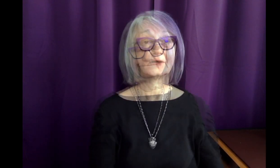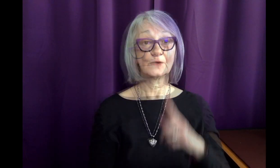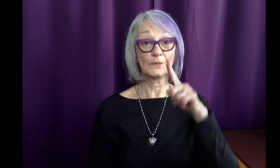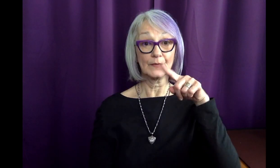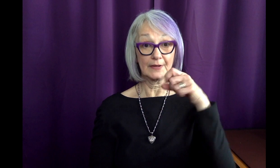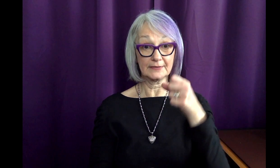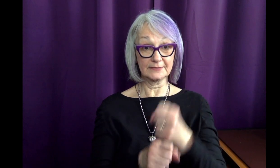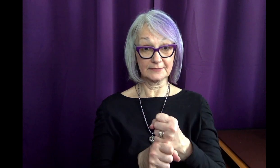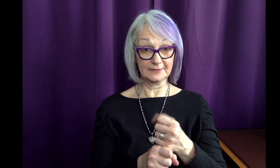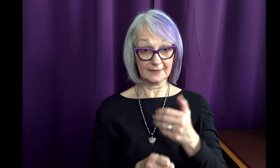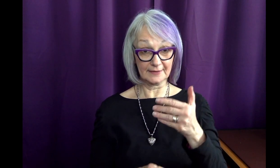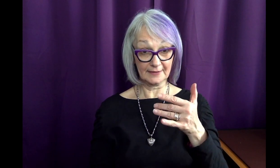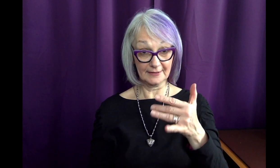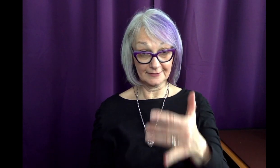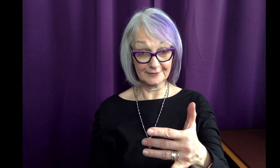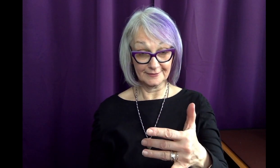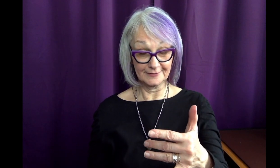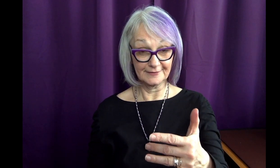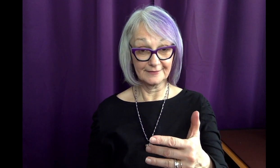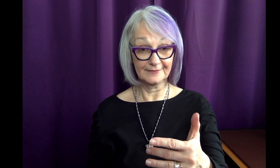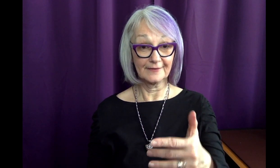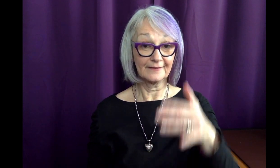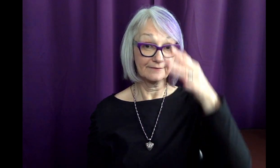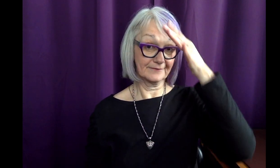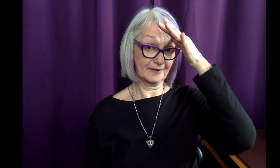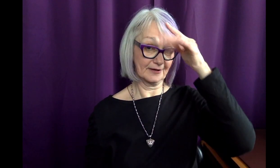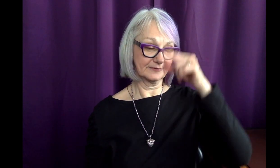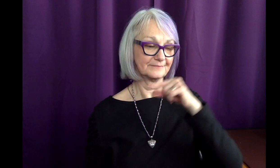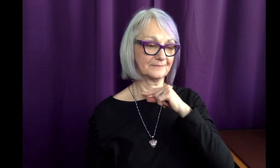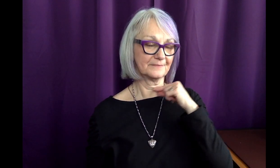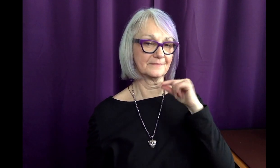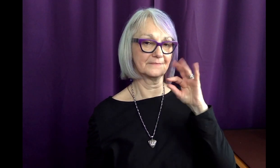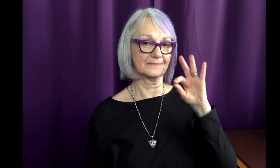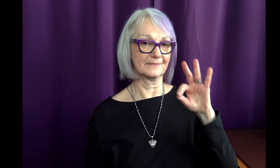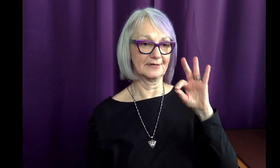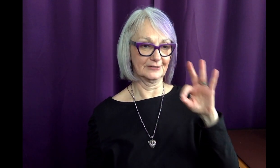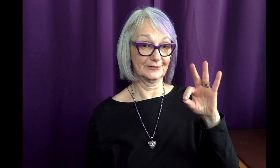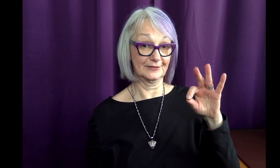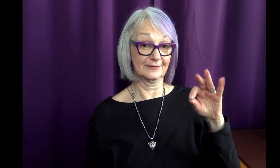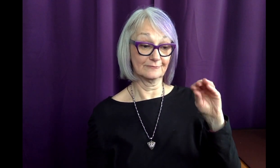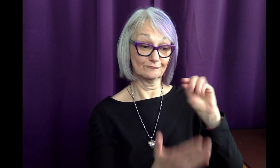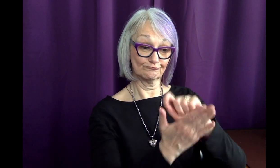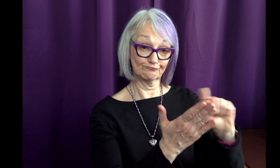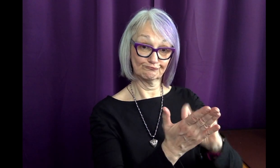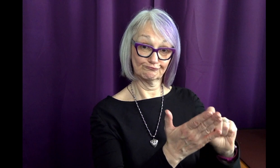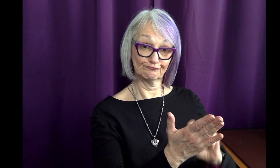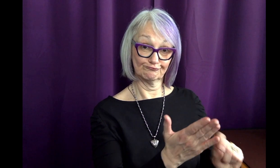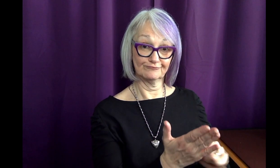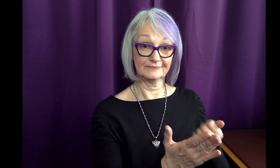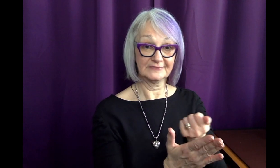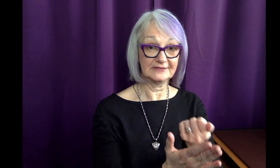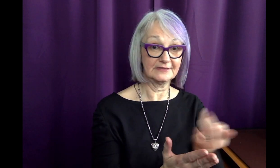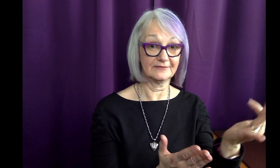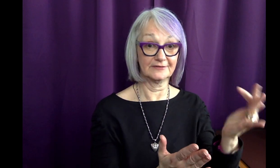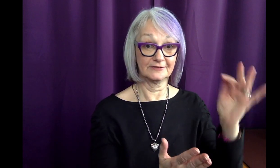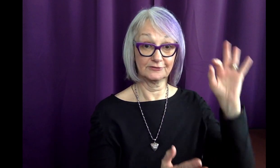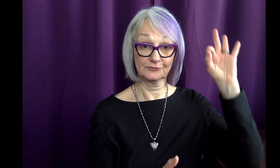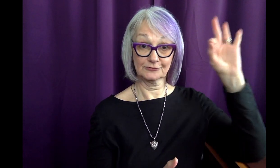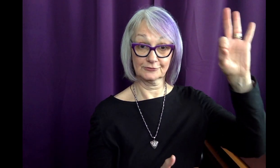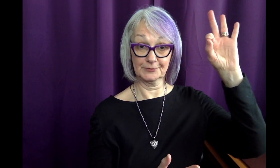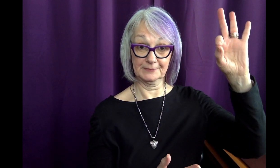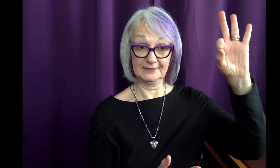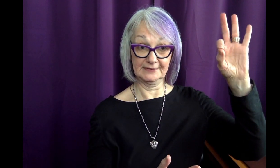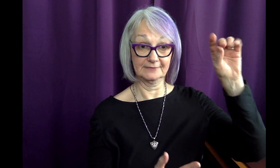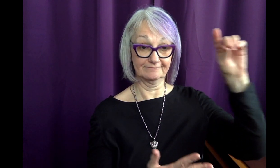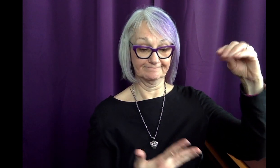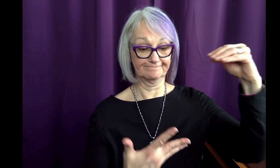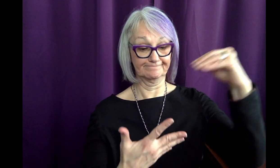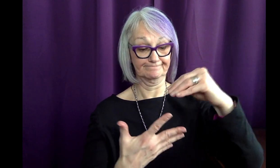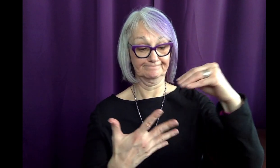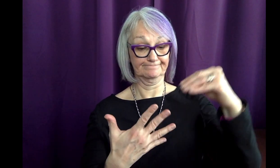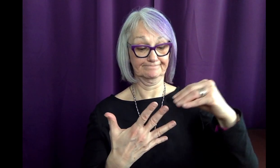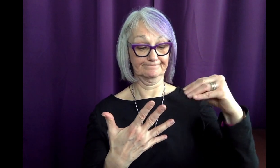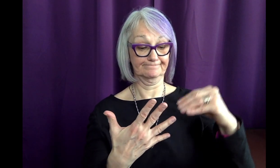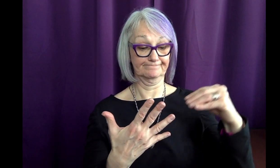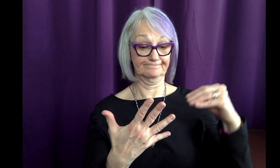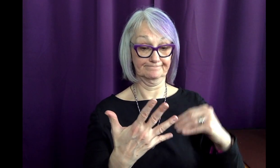One year later, her father who had written several sermons gathered them together